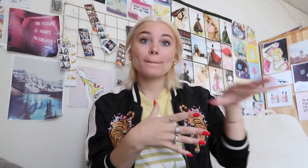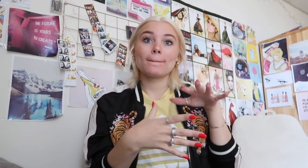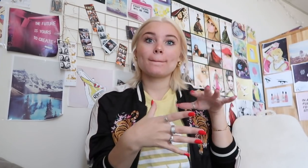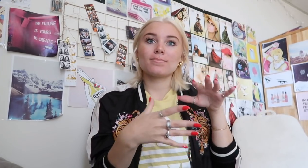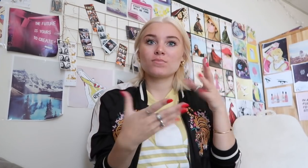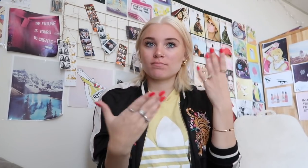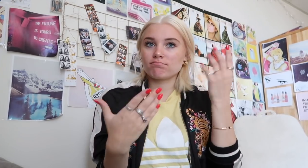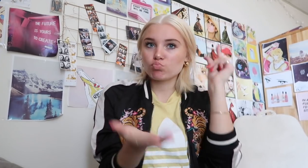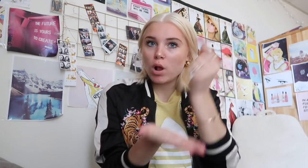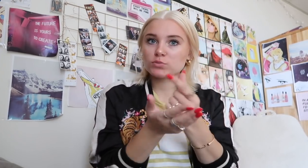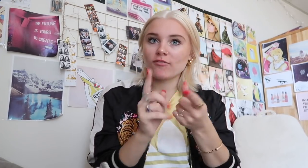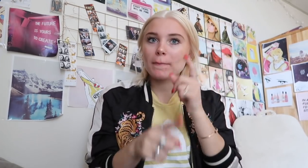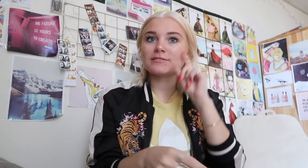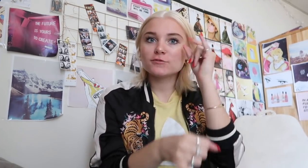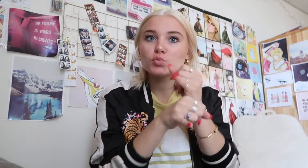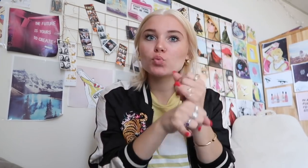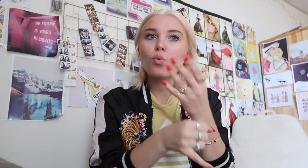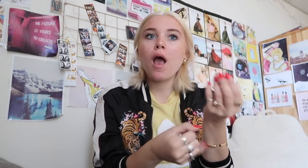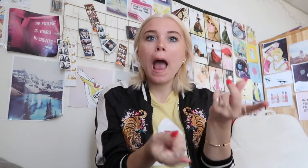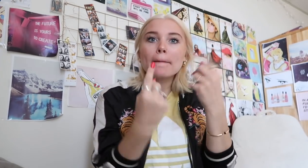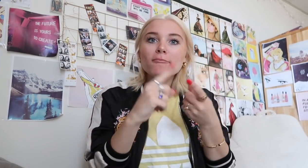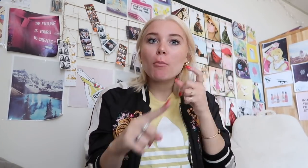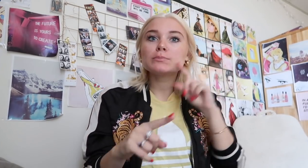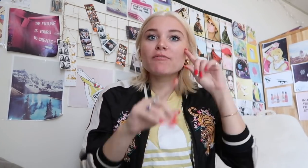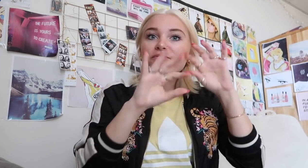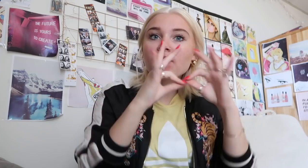one group who graduated from deaf school might have come from deaf families